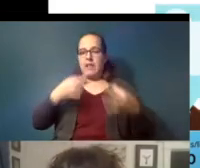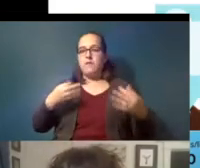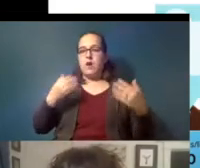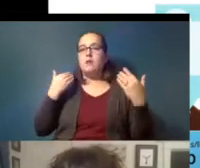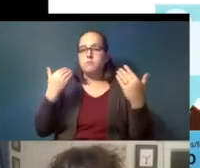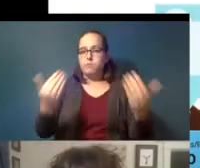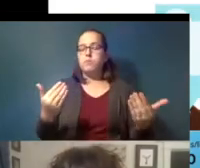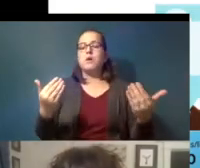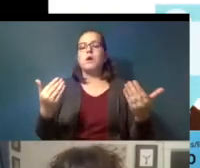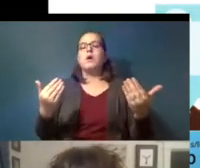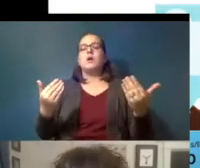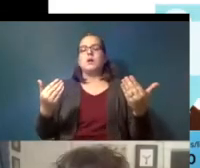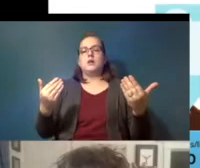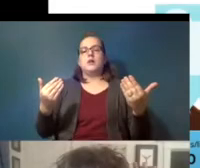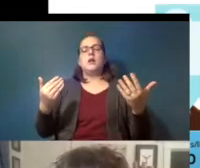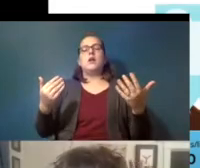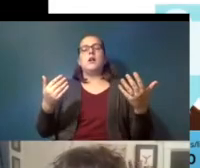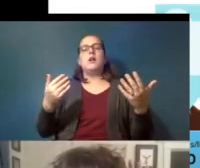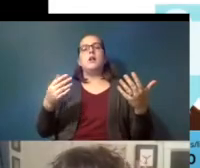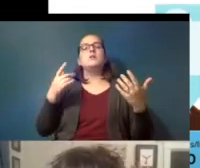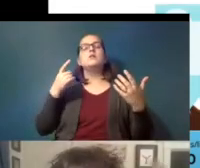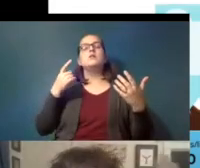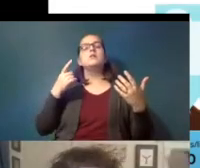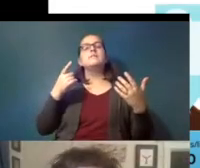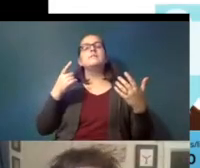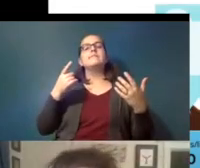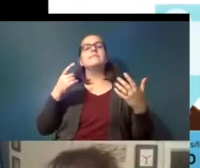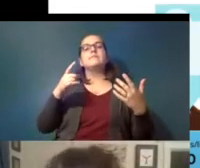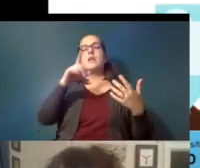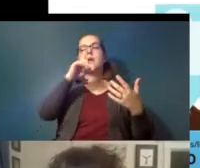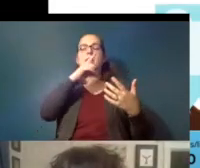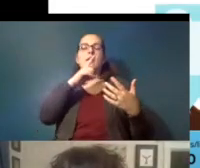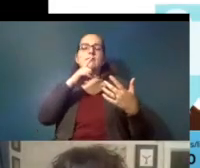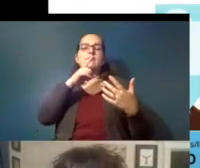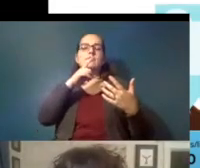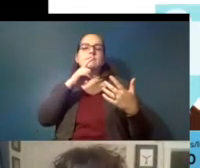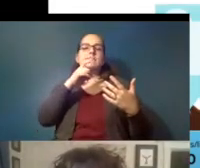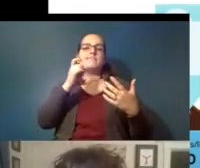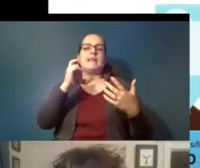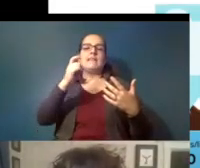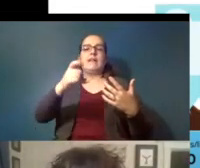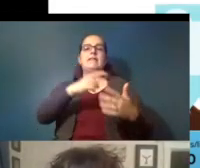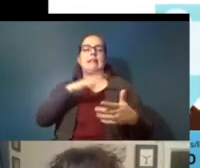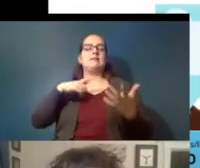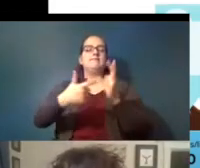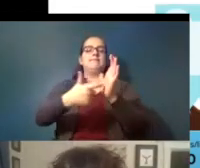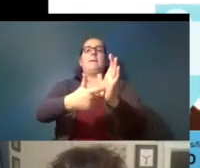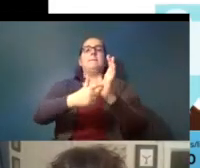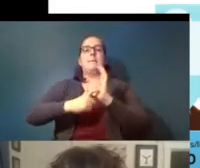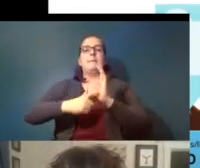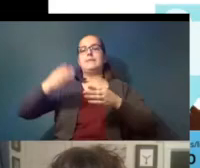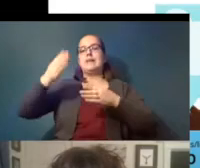forward um the they were basically giving given a legislative mandate at the end of end of 2018